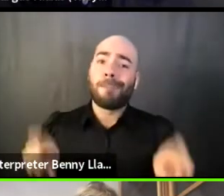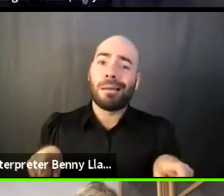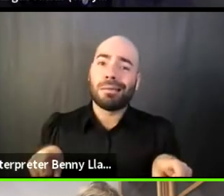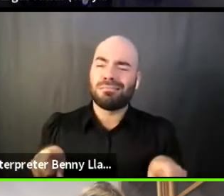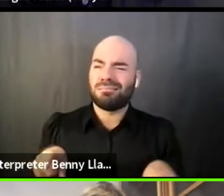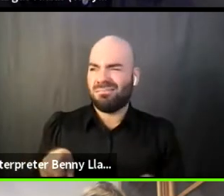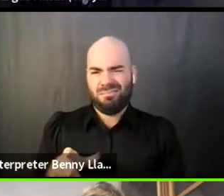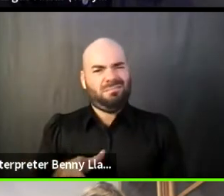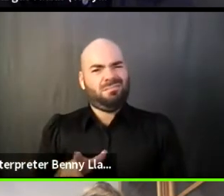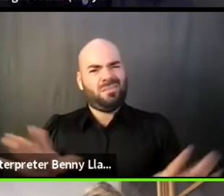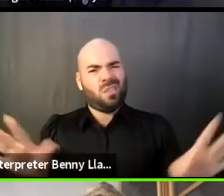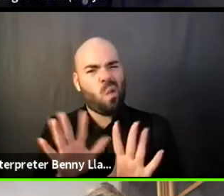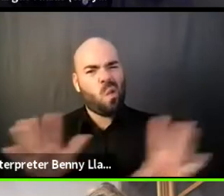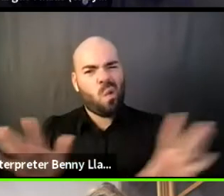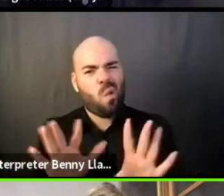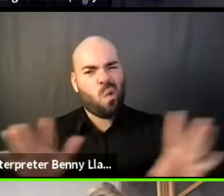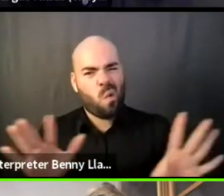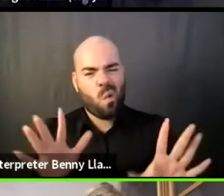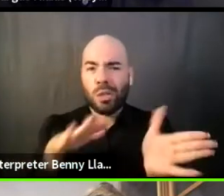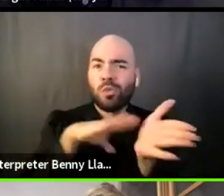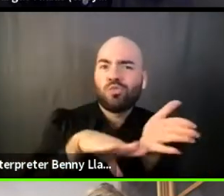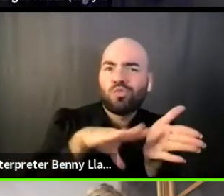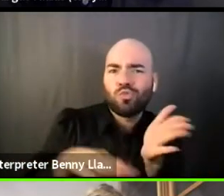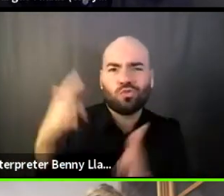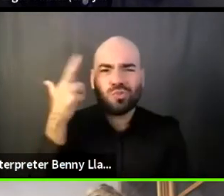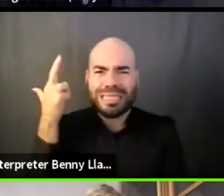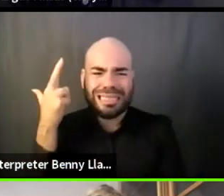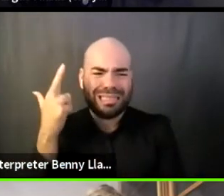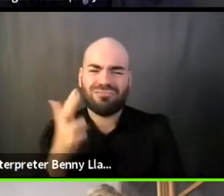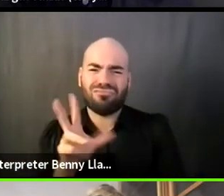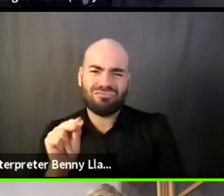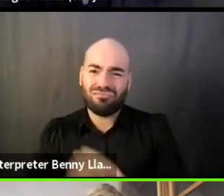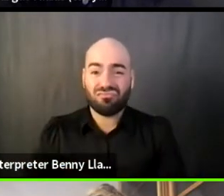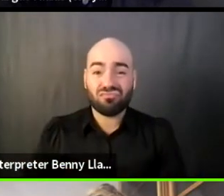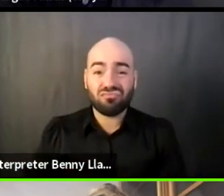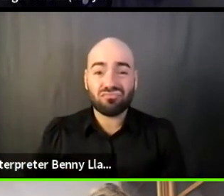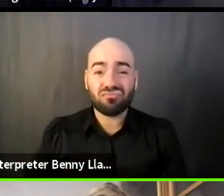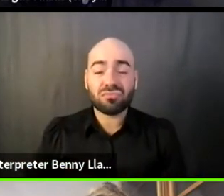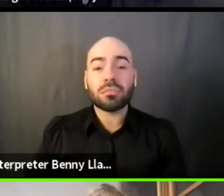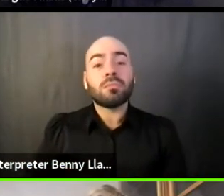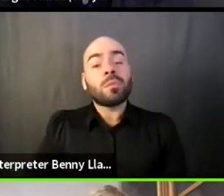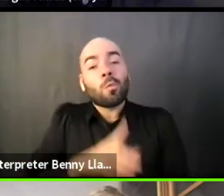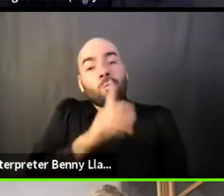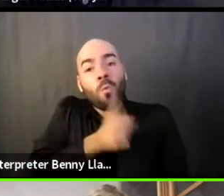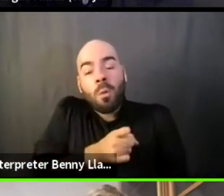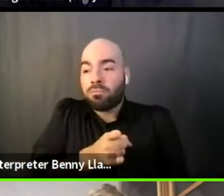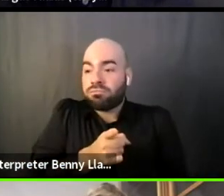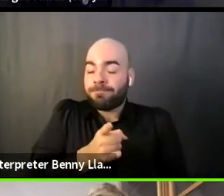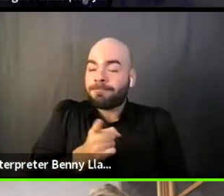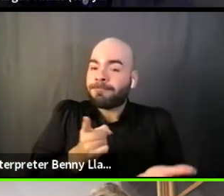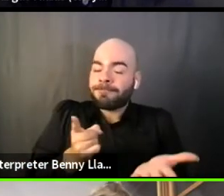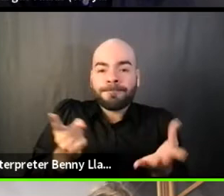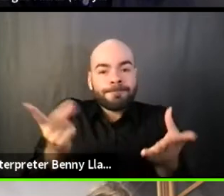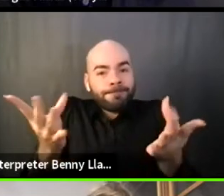So I think that that's just a very, it's a hard and delicate relationship.